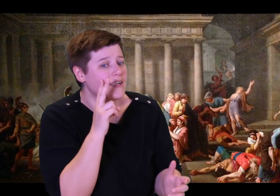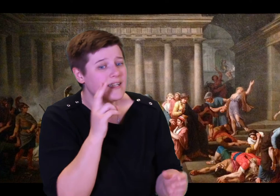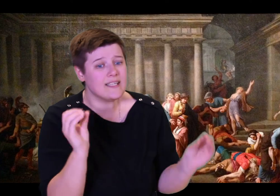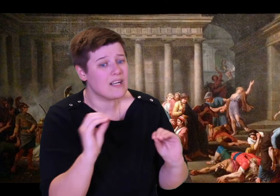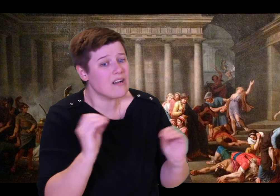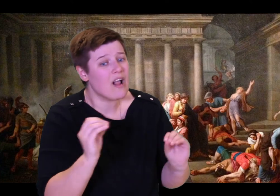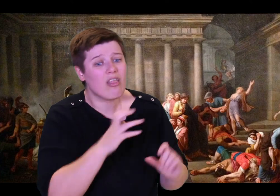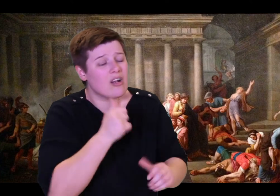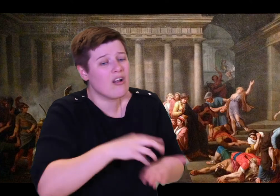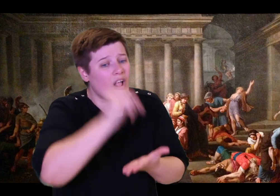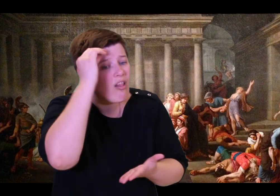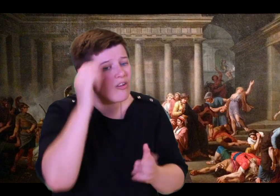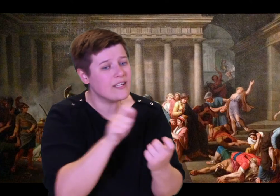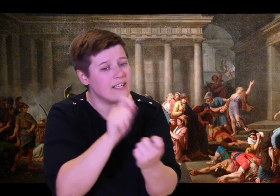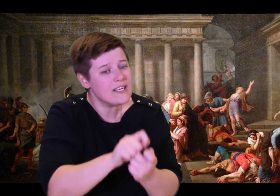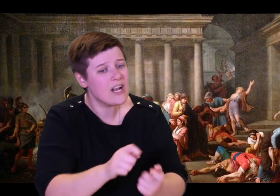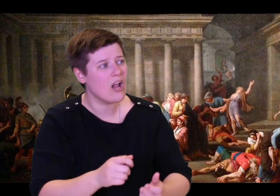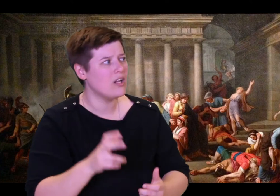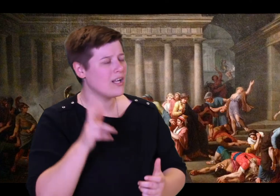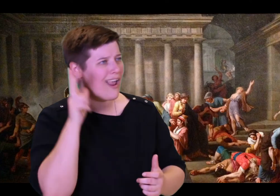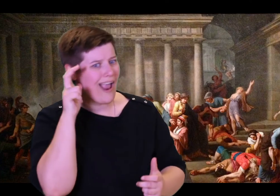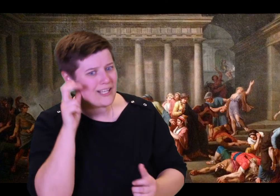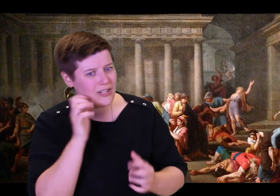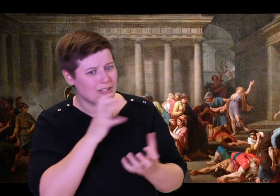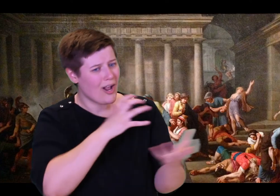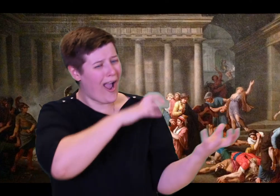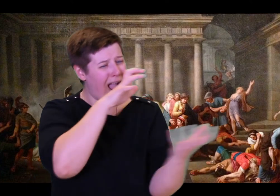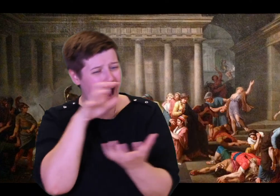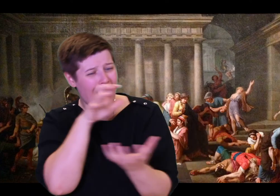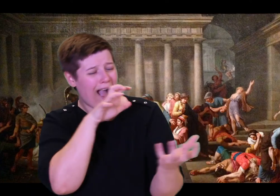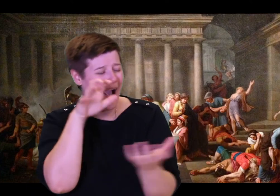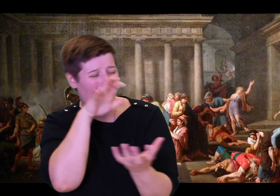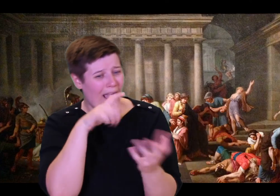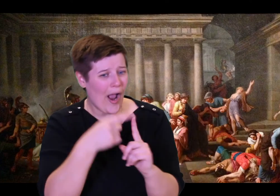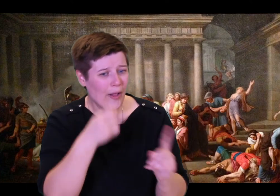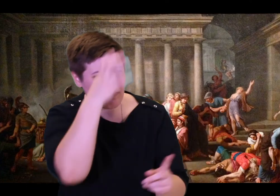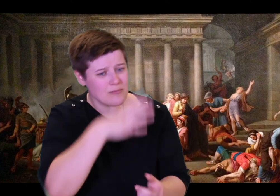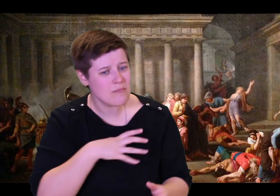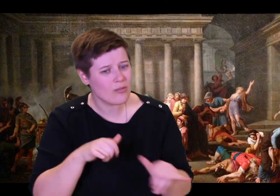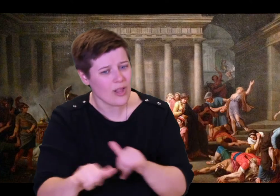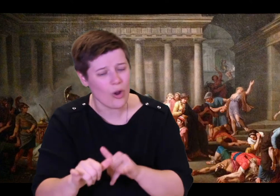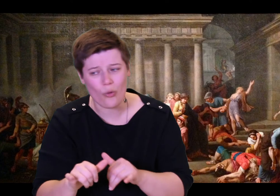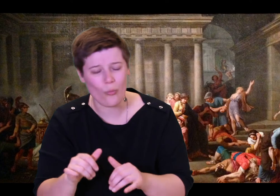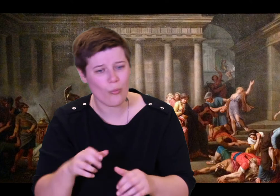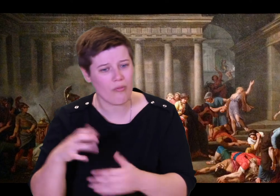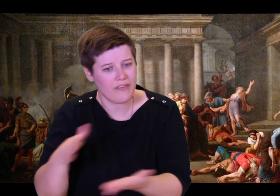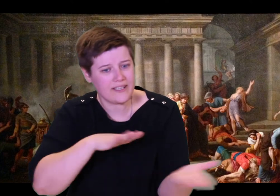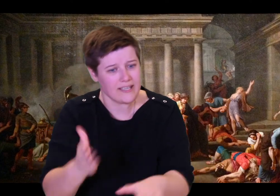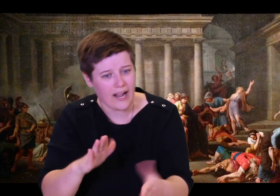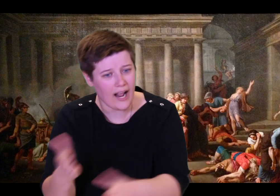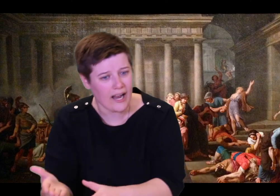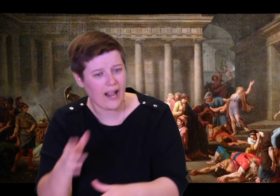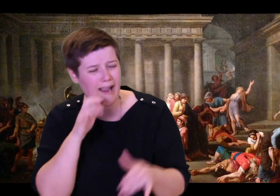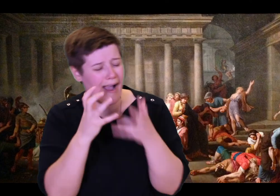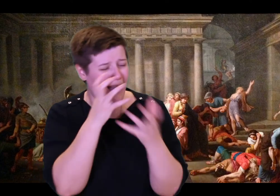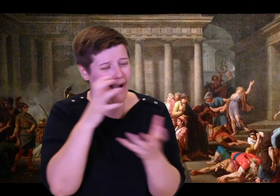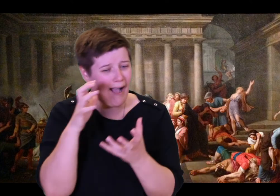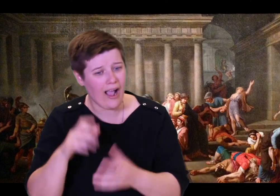Her words flew fast. "Dear nanny, if this is the truth, if he has come back to